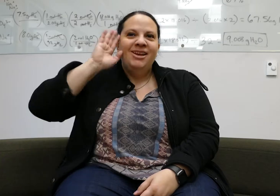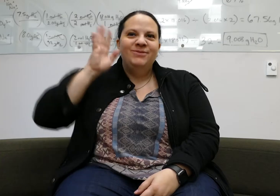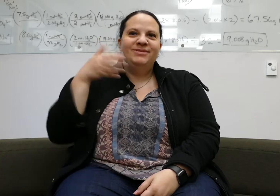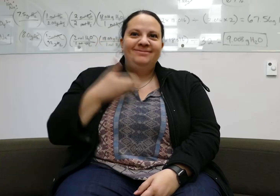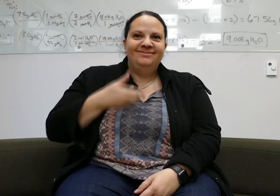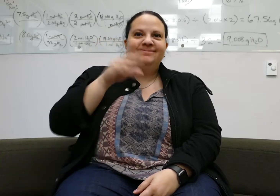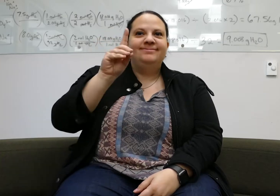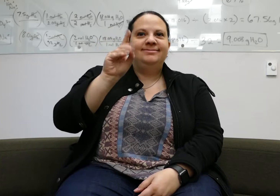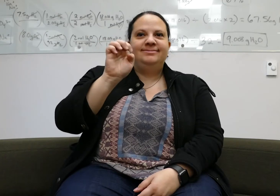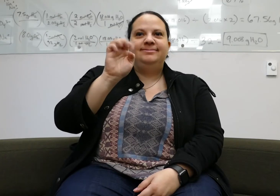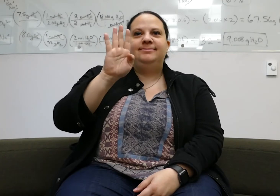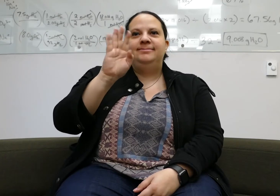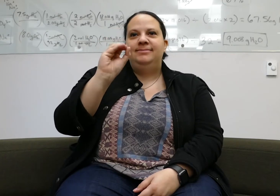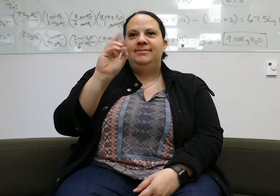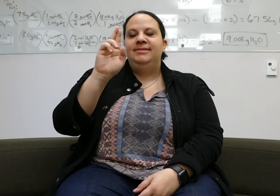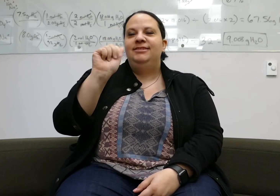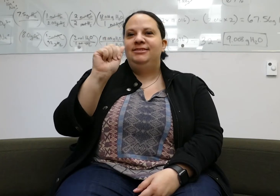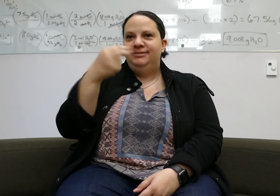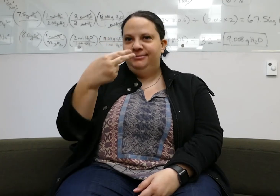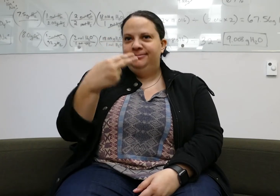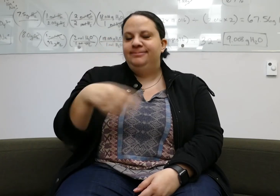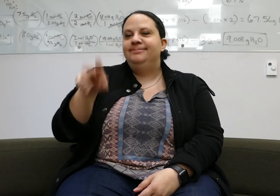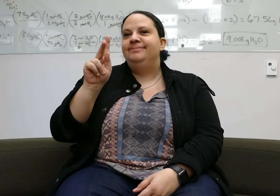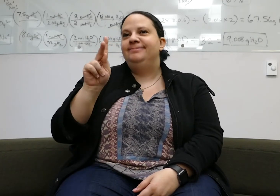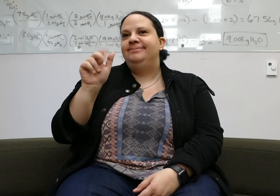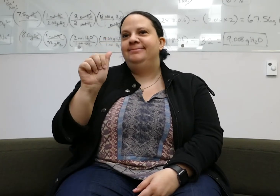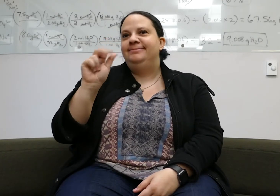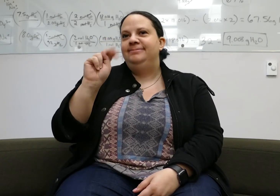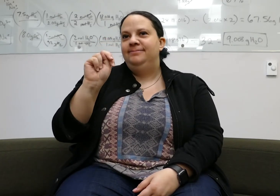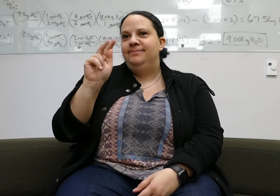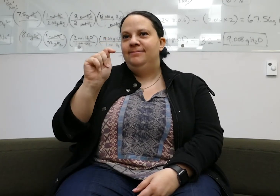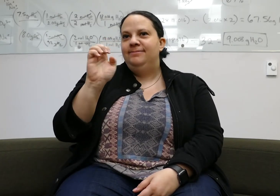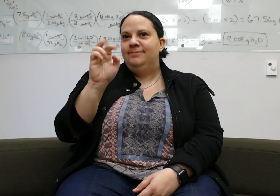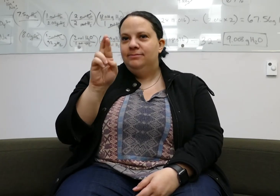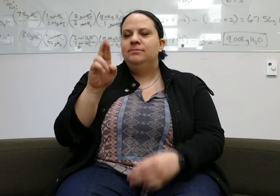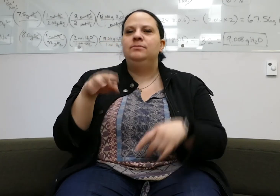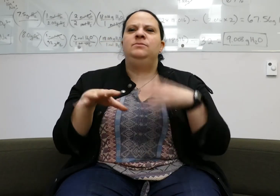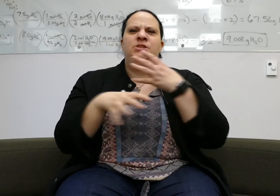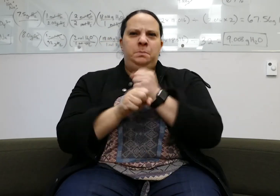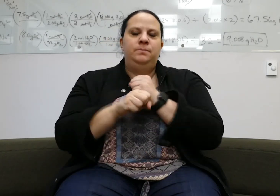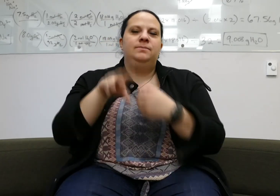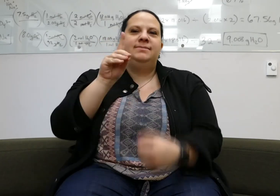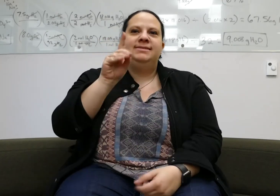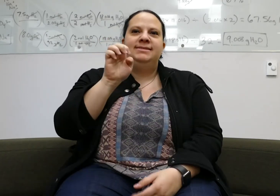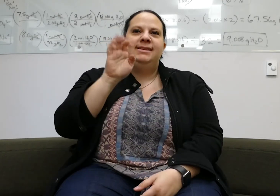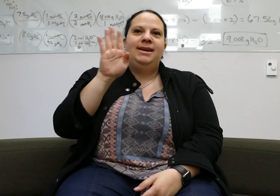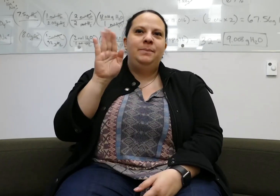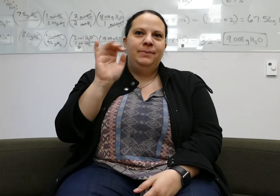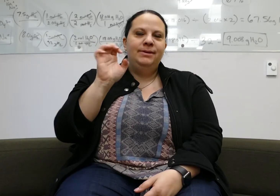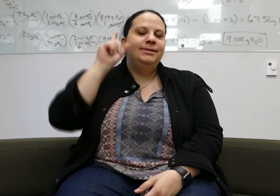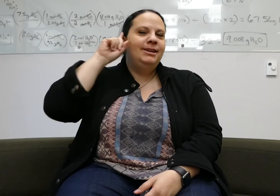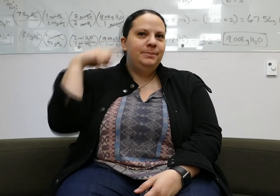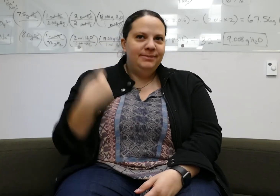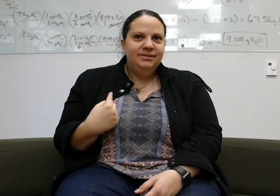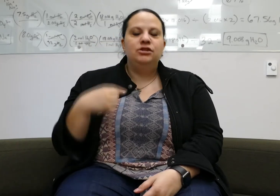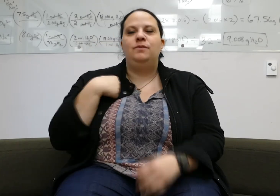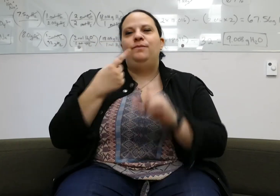Hello! My name is Deborah Kanter. My name abbreviated is Debbie. (This is my sign name).